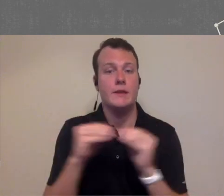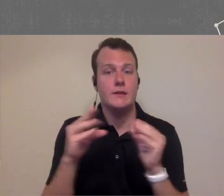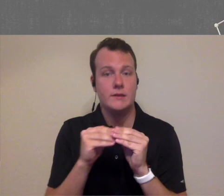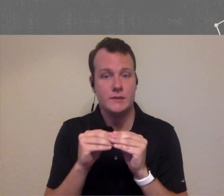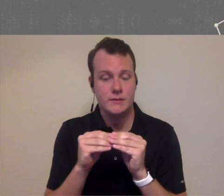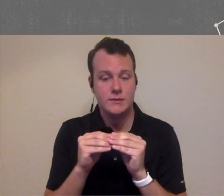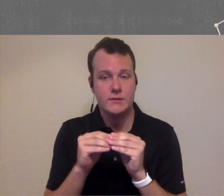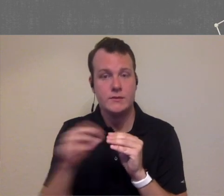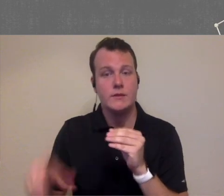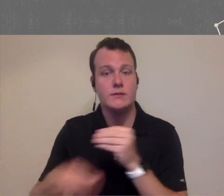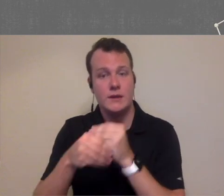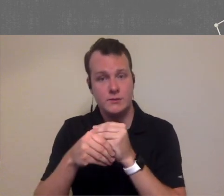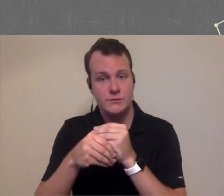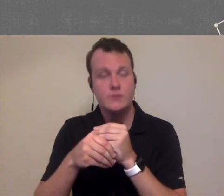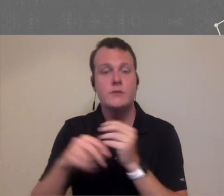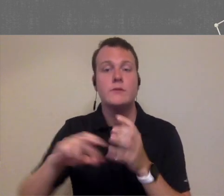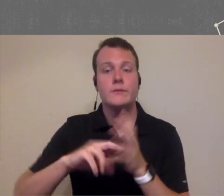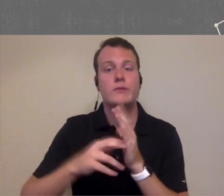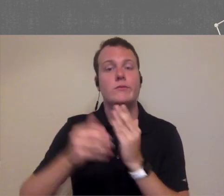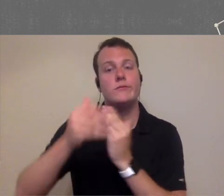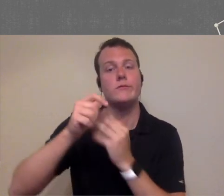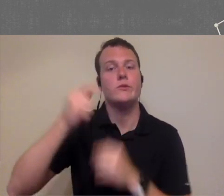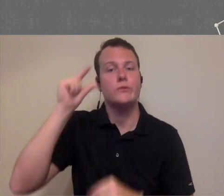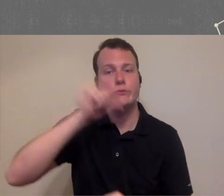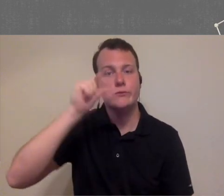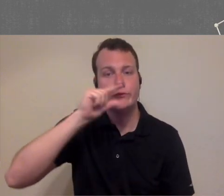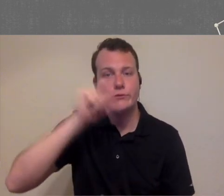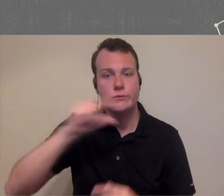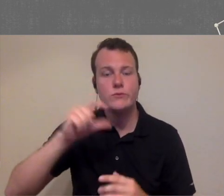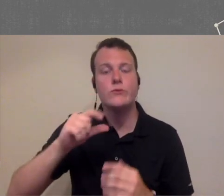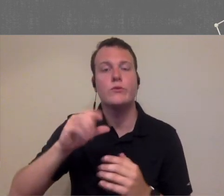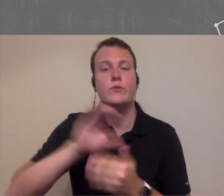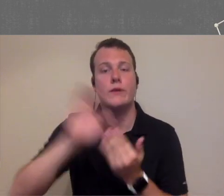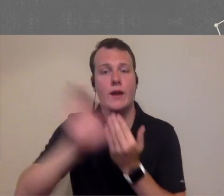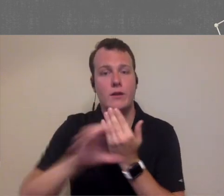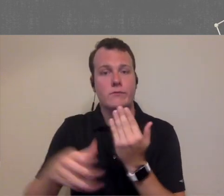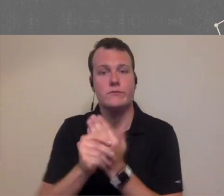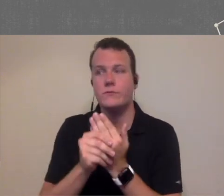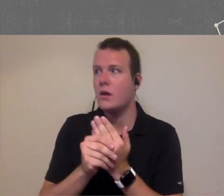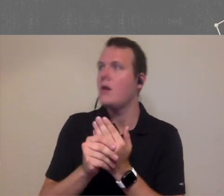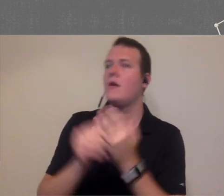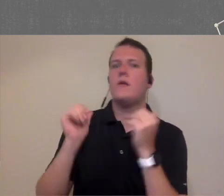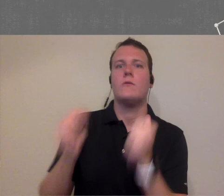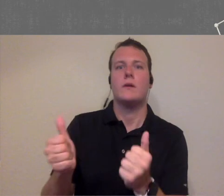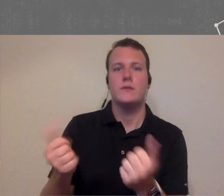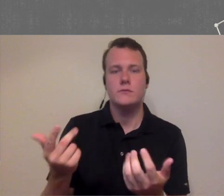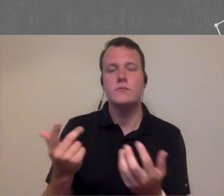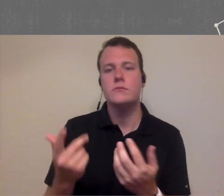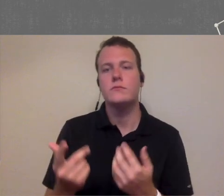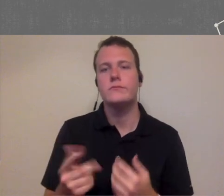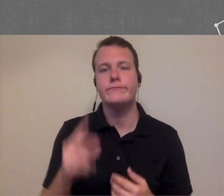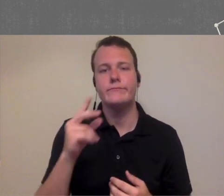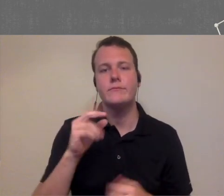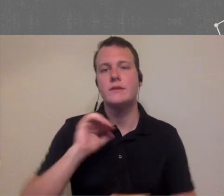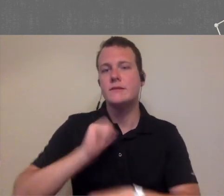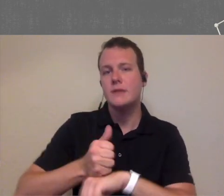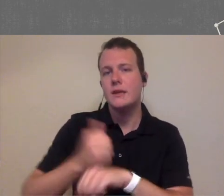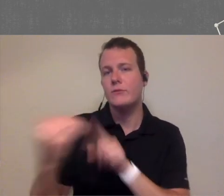have a meeting attachment too right so it automatically adds their Google Calendar okay crates out my calendar you know yeah and they can set it so they